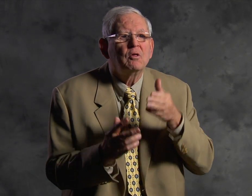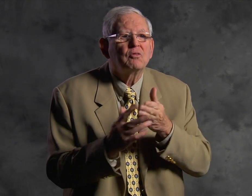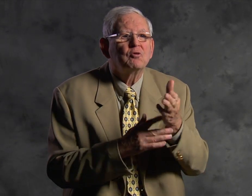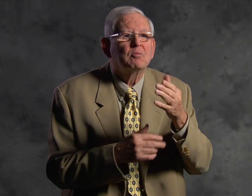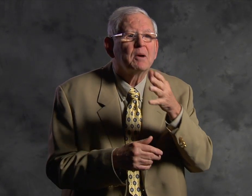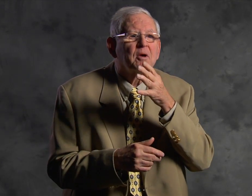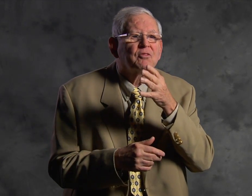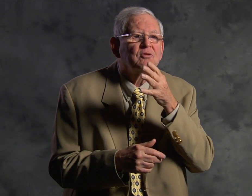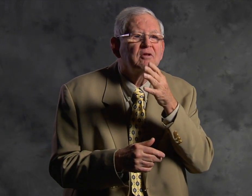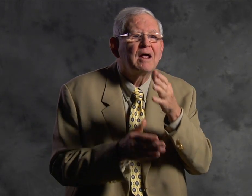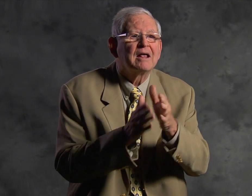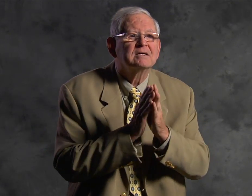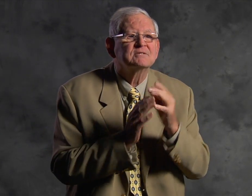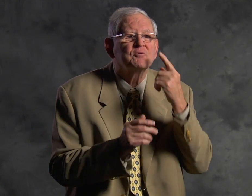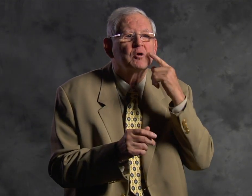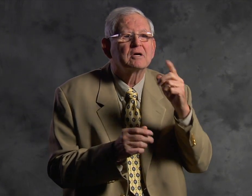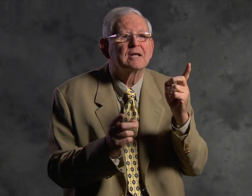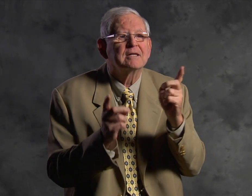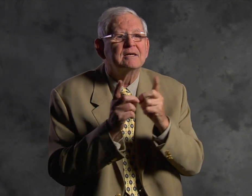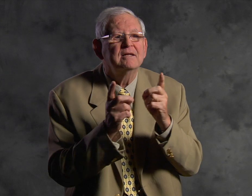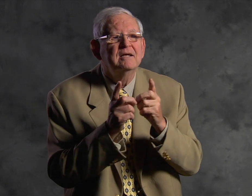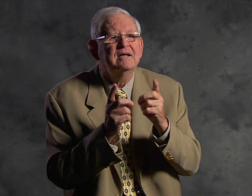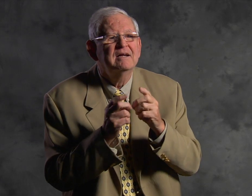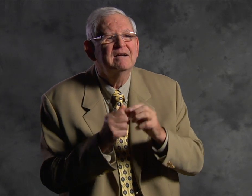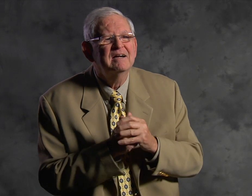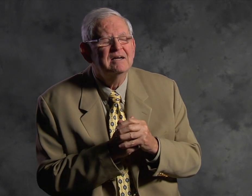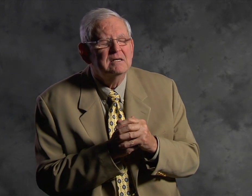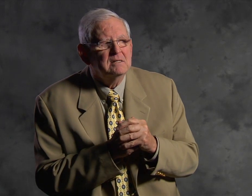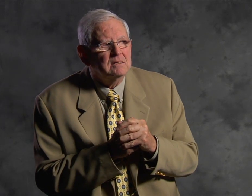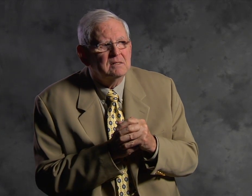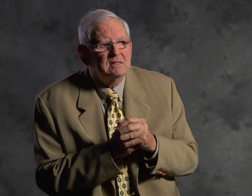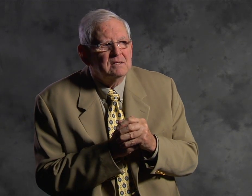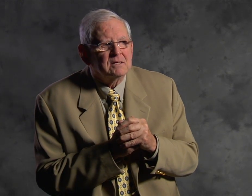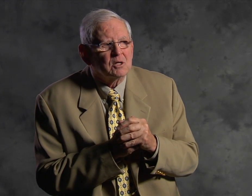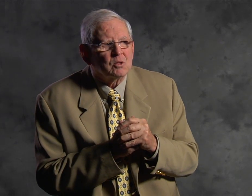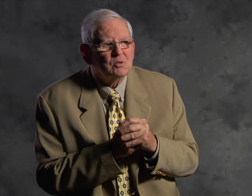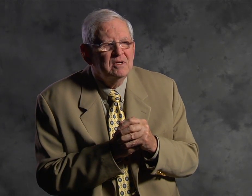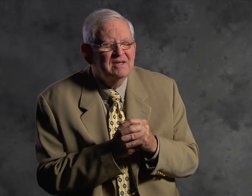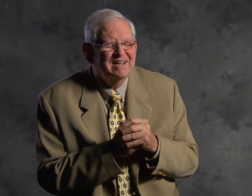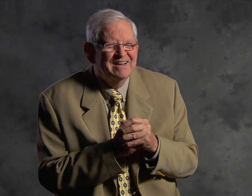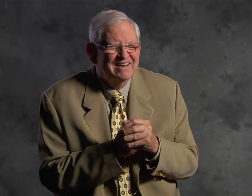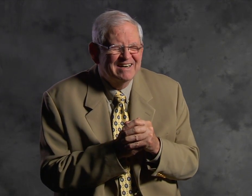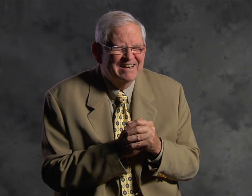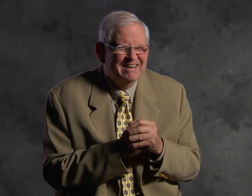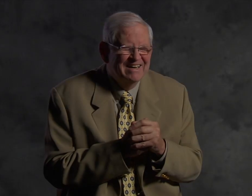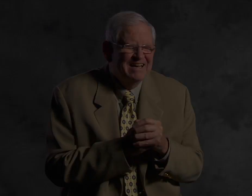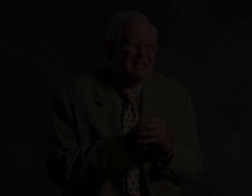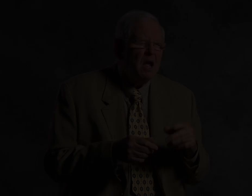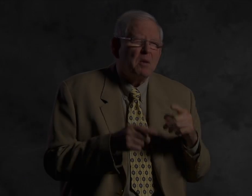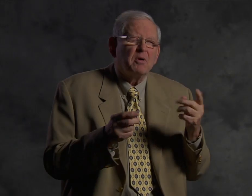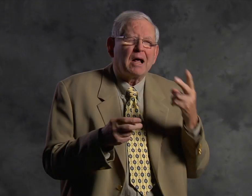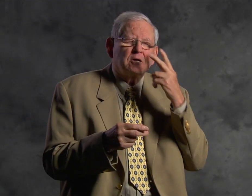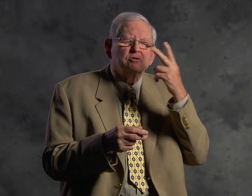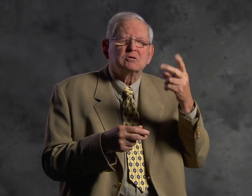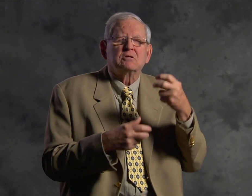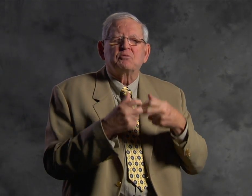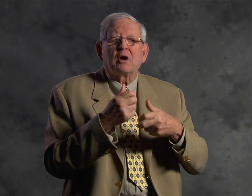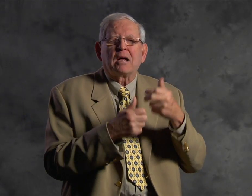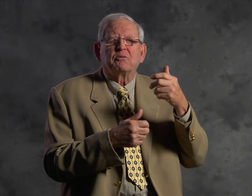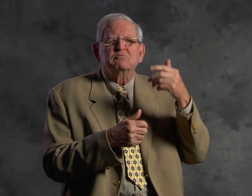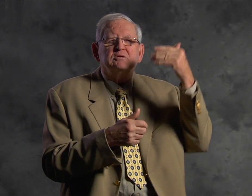to call a girl through your mom and ask for a date!